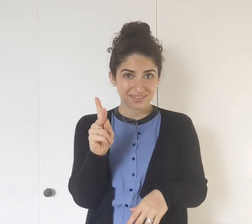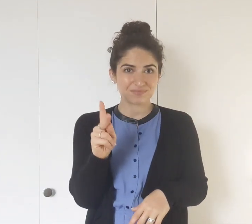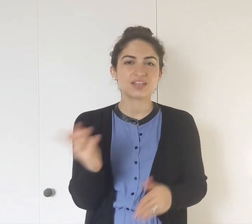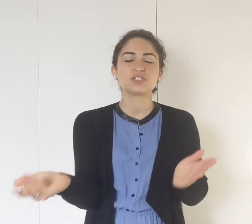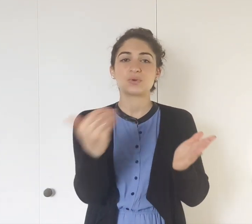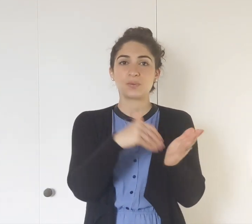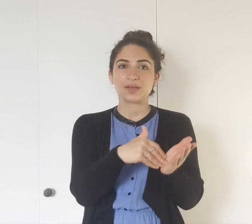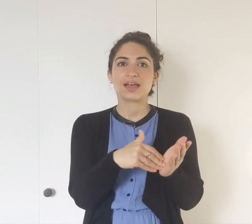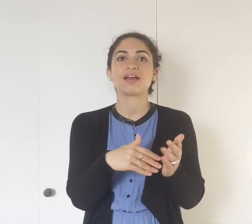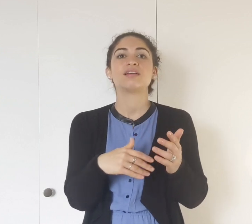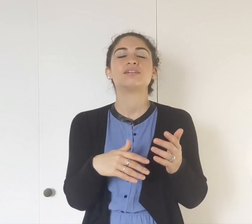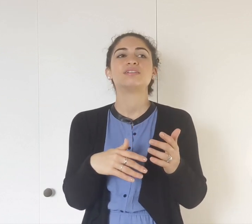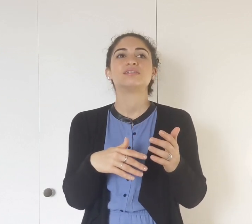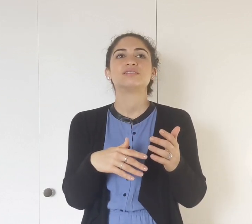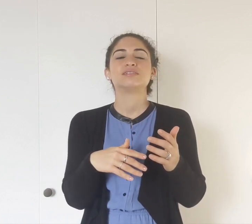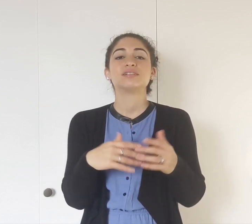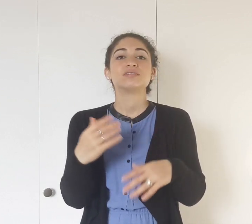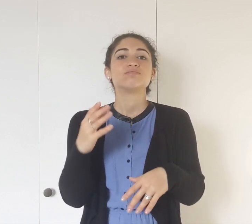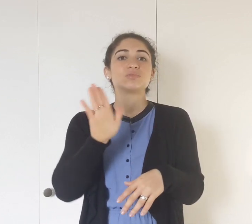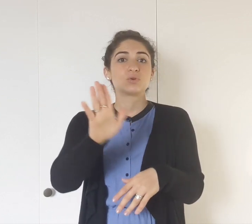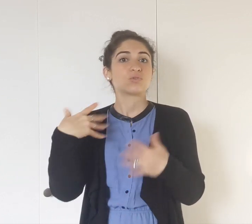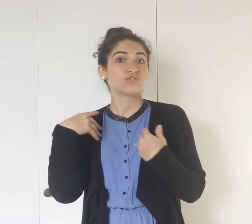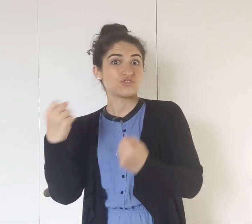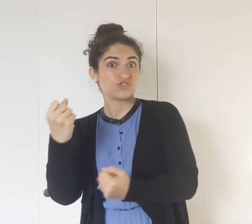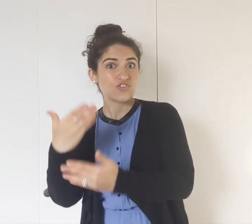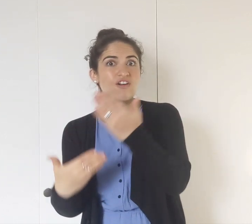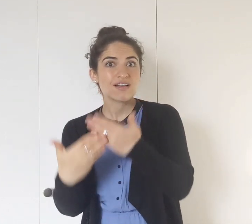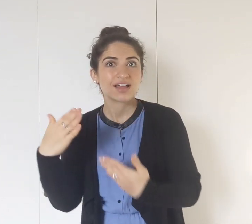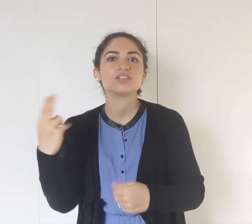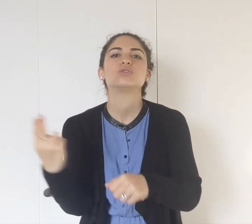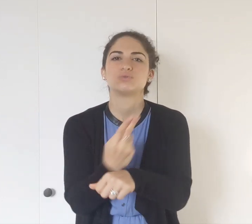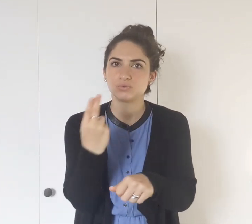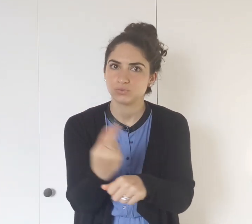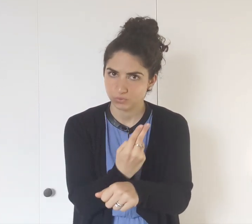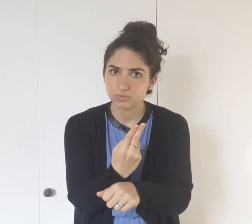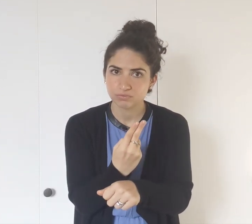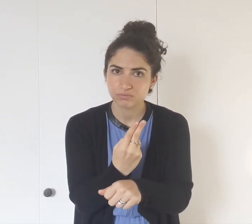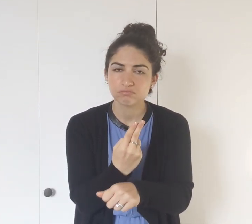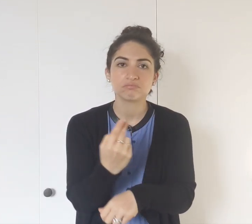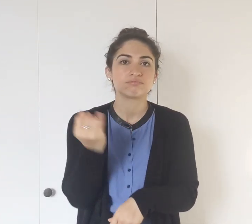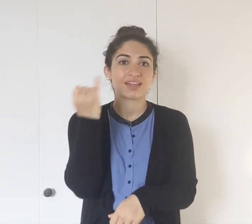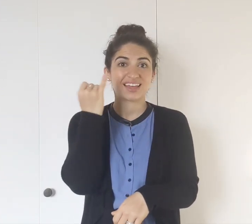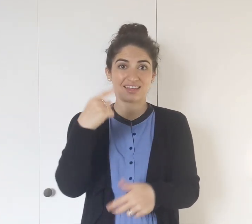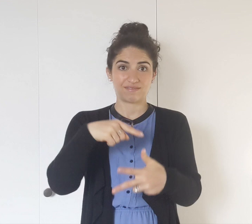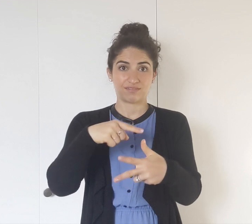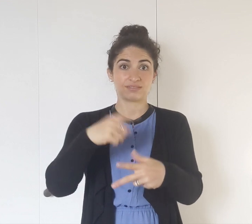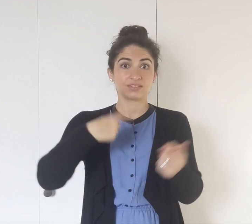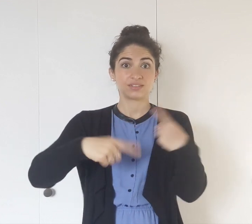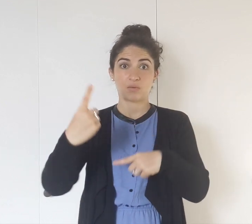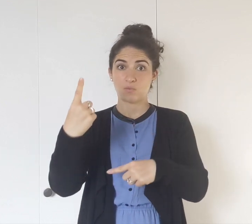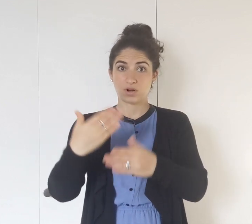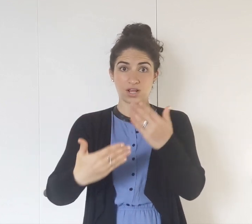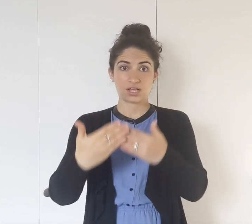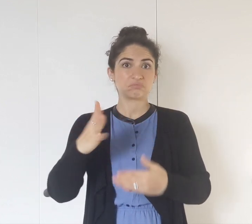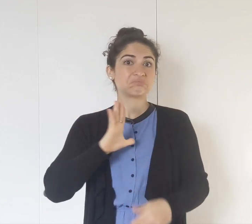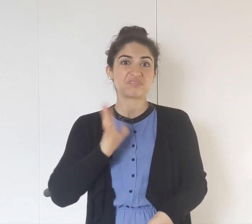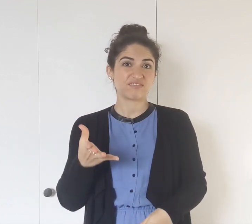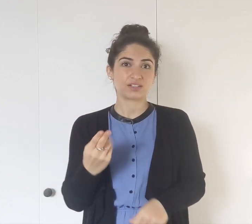Okay, so again: Your dominant hand should be used if it's one-handed sign,